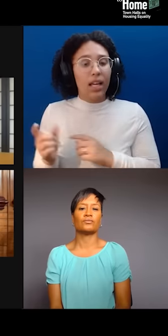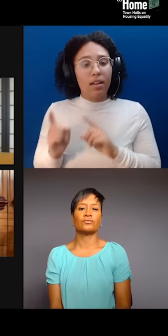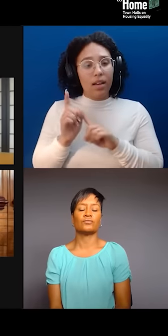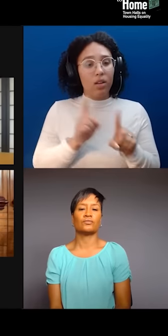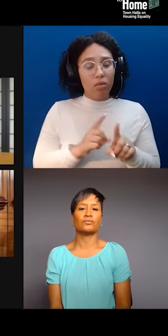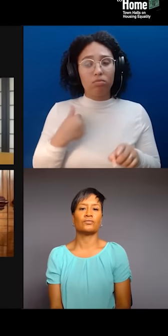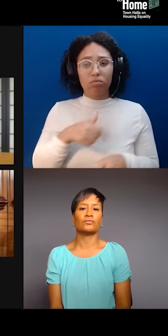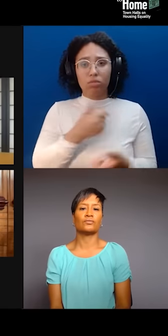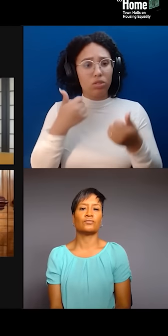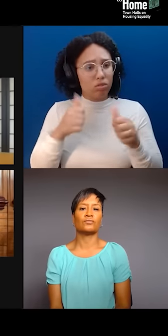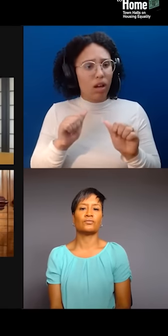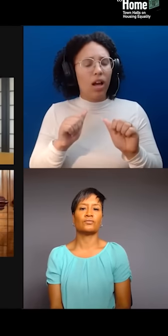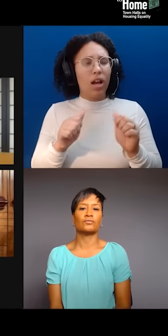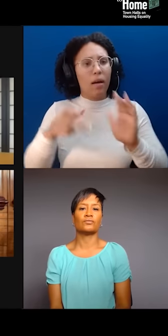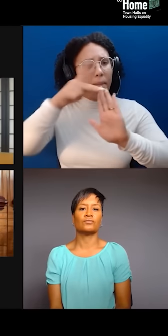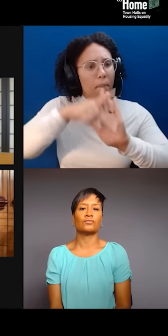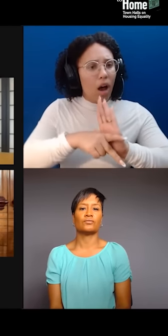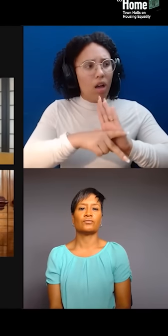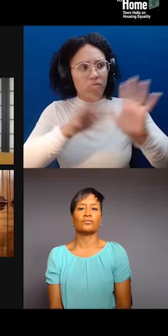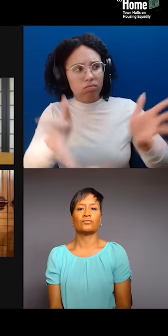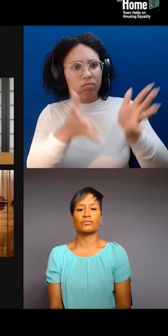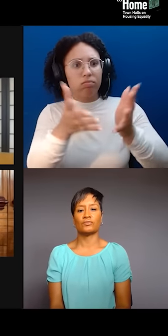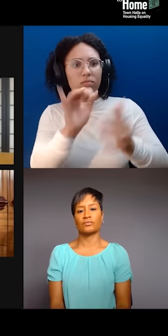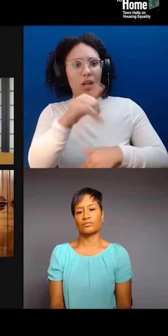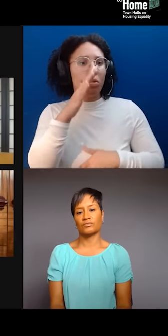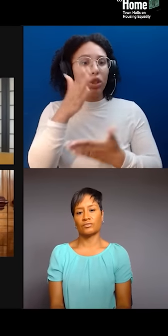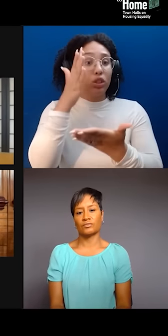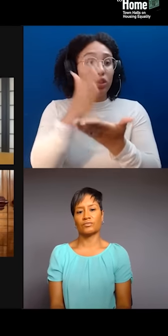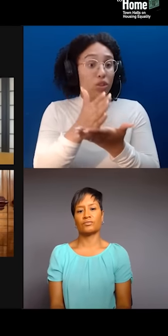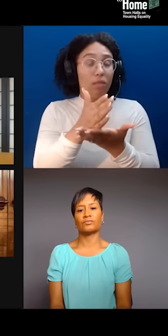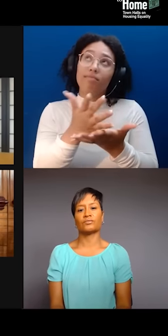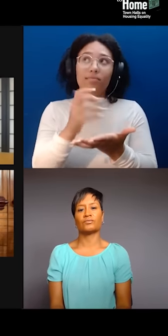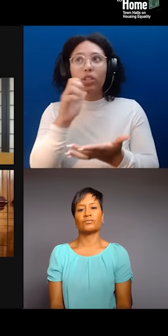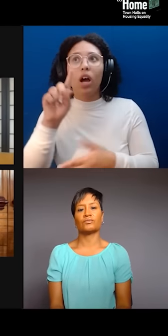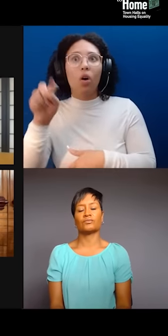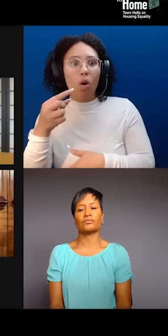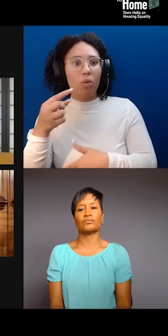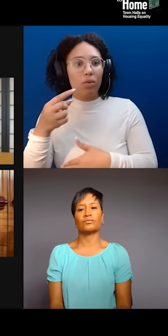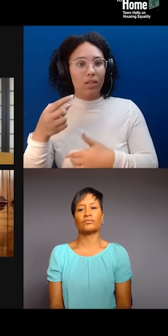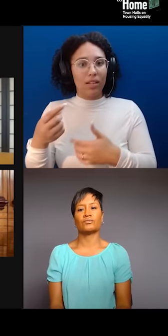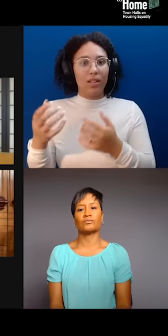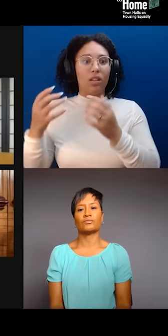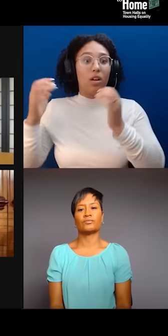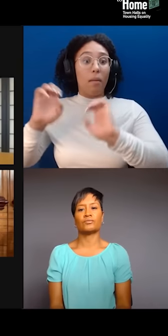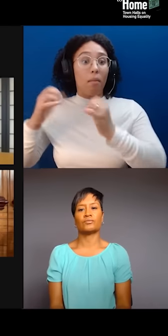We wanna really get to the structural piece of it, right? So, to pass policies that will really protect folks in Chinatown, the small businesses,